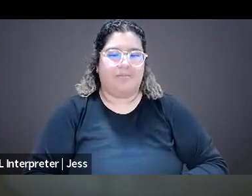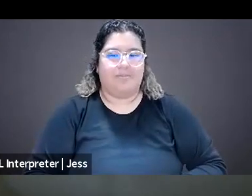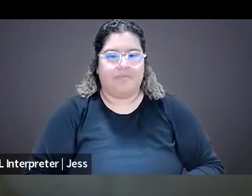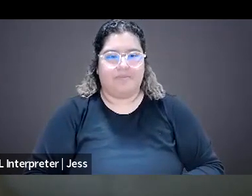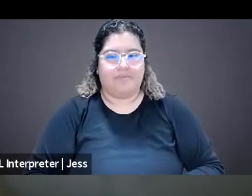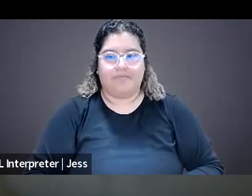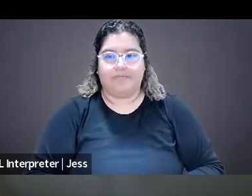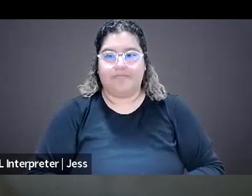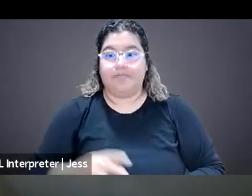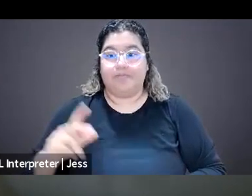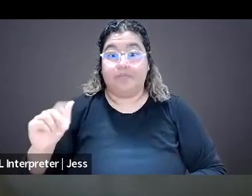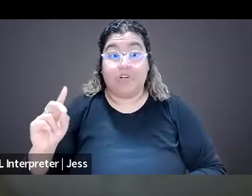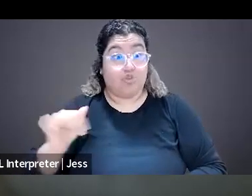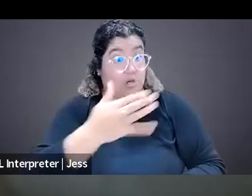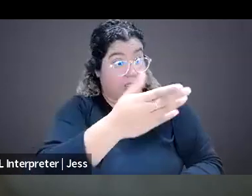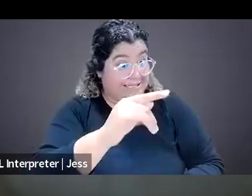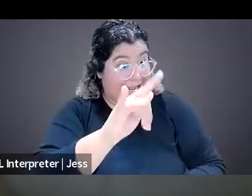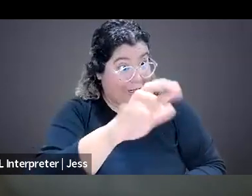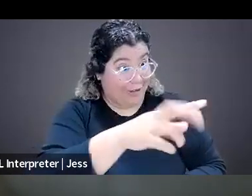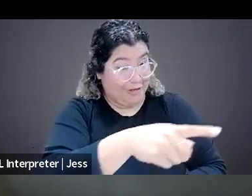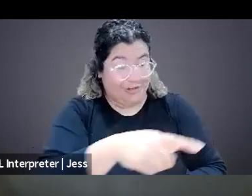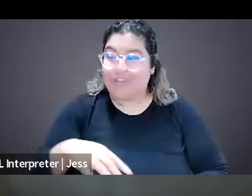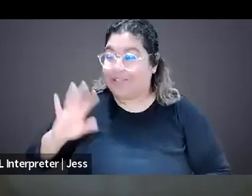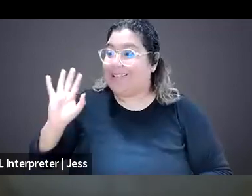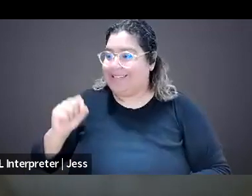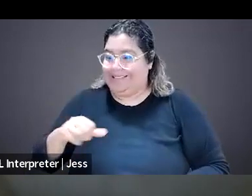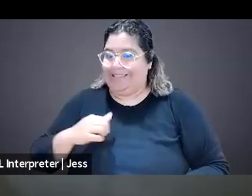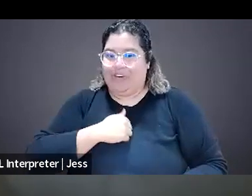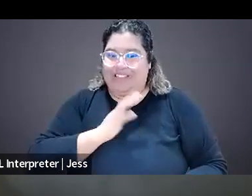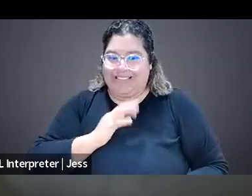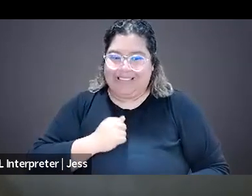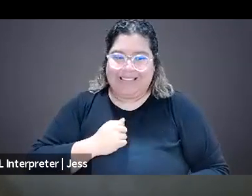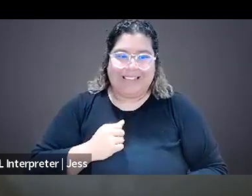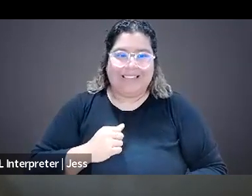Other Taylor, go. Sorry. Yeah, I also think that like just in line